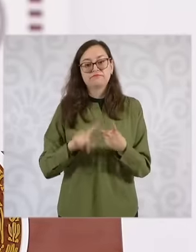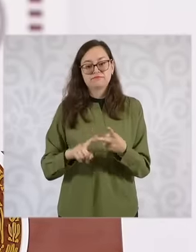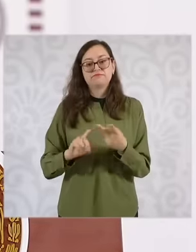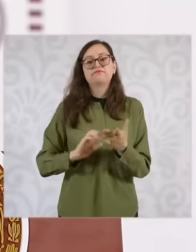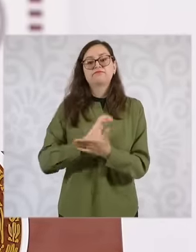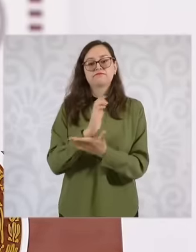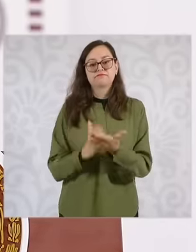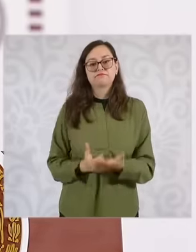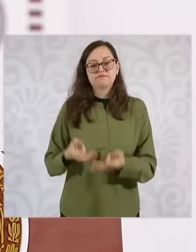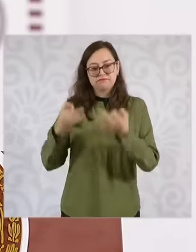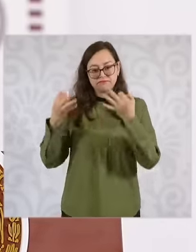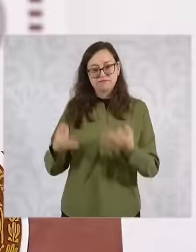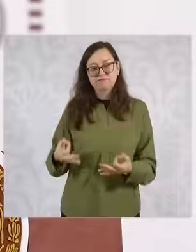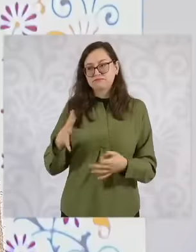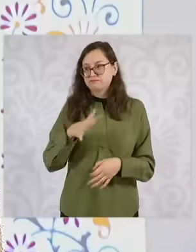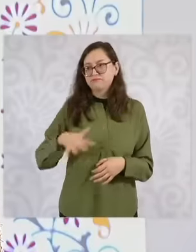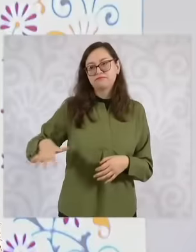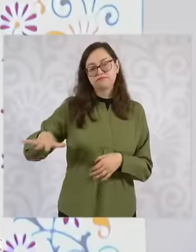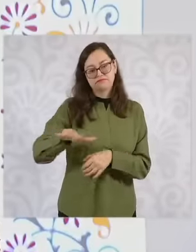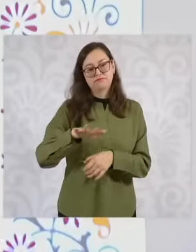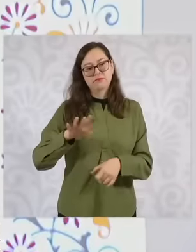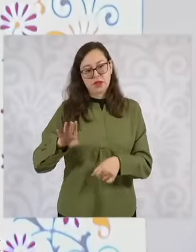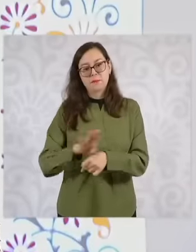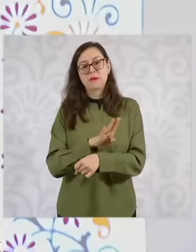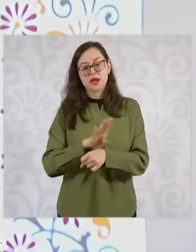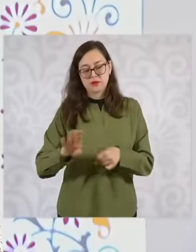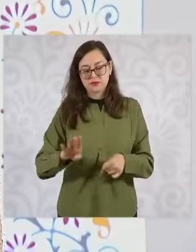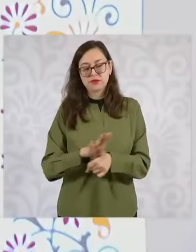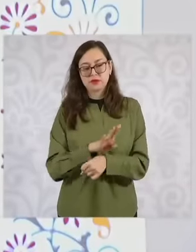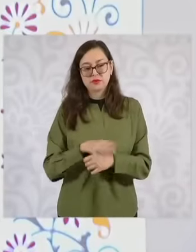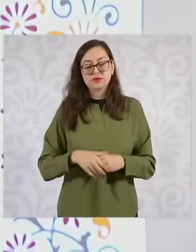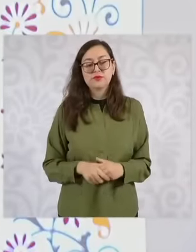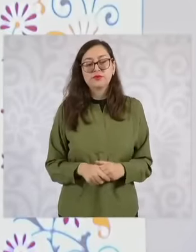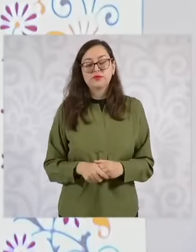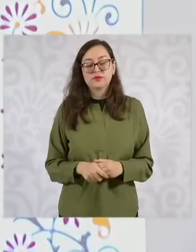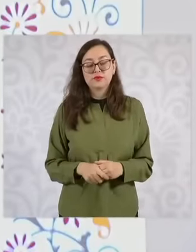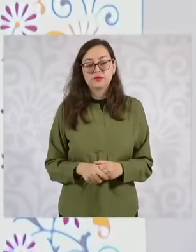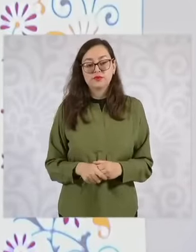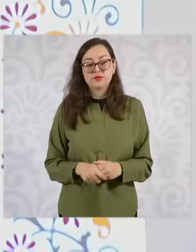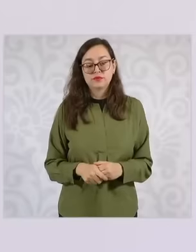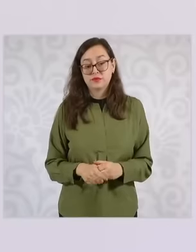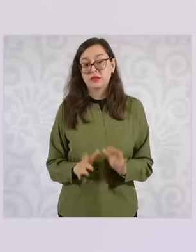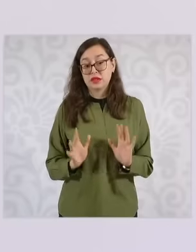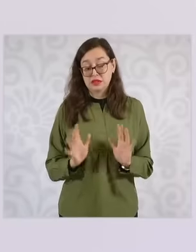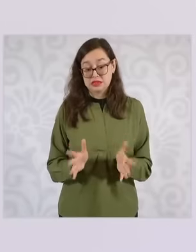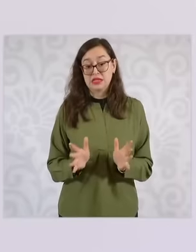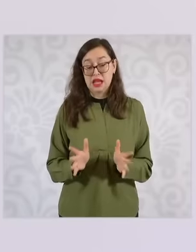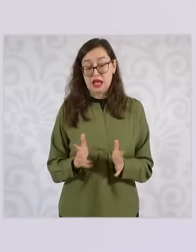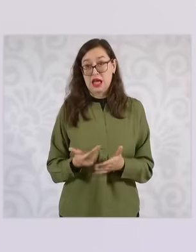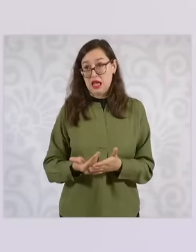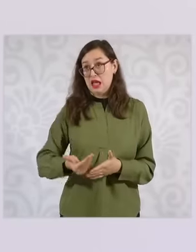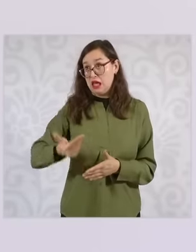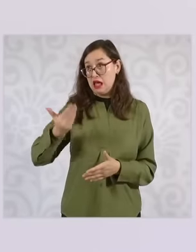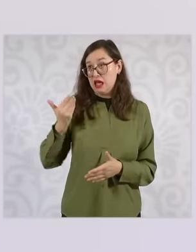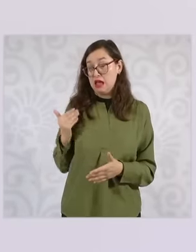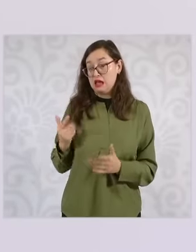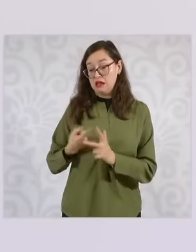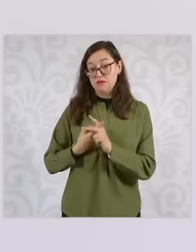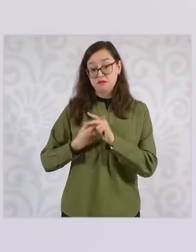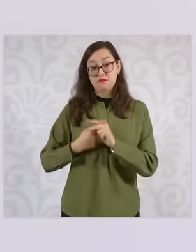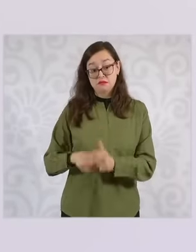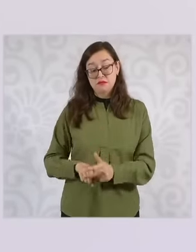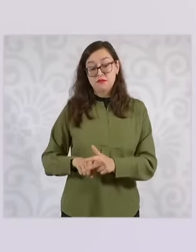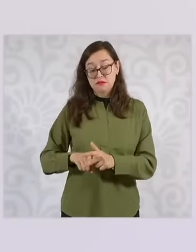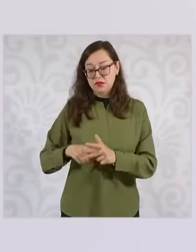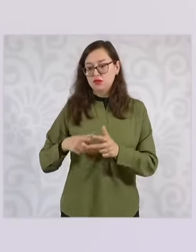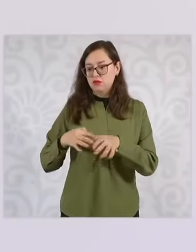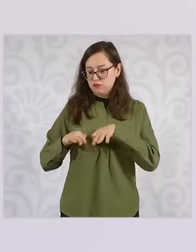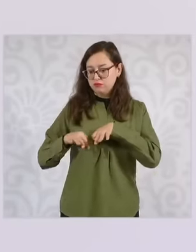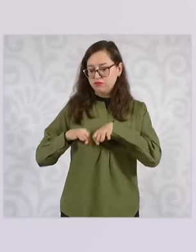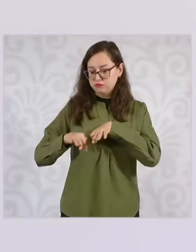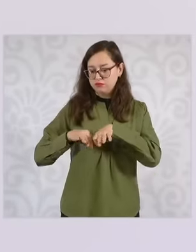the benefit of the workers, we have been working for a long time both with the